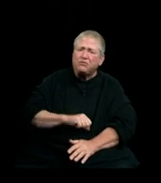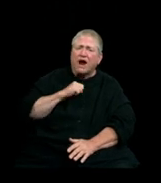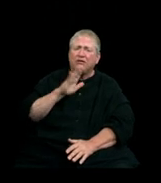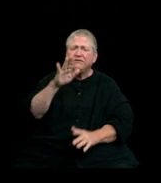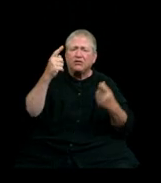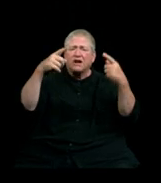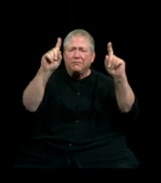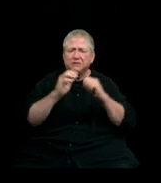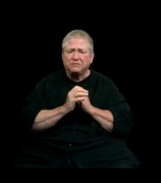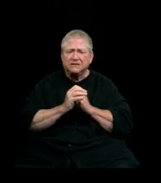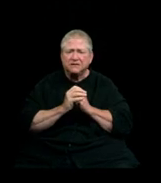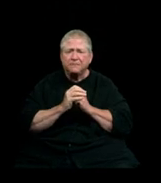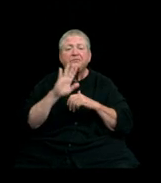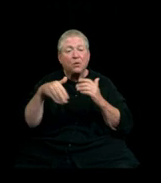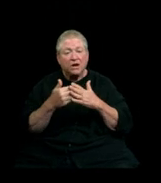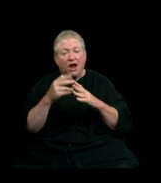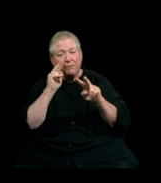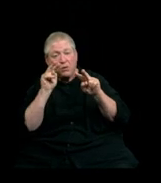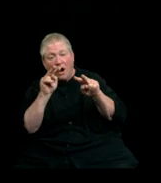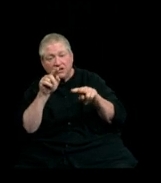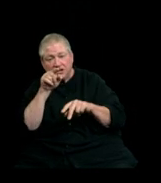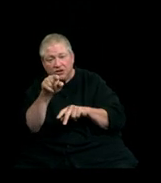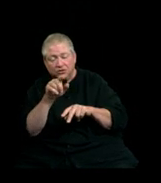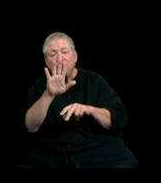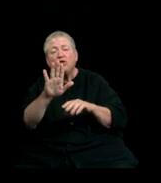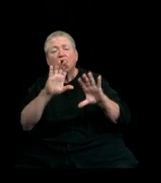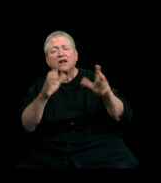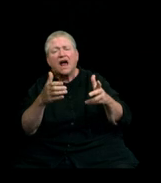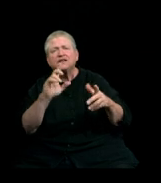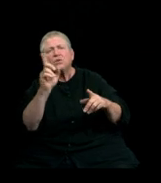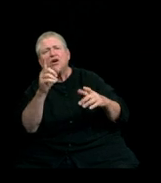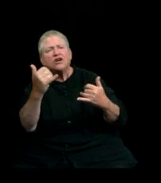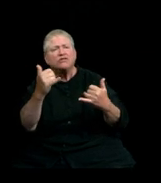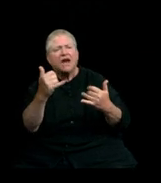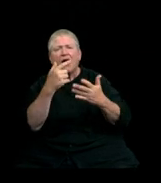We'll all be watching you, your class. Where are you now? What are you doing?